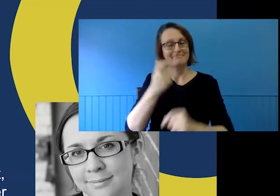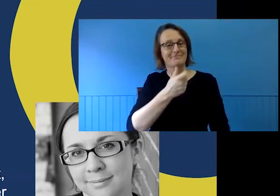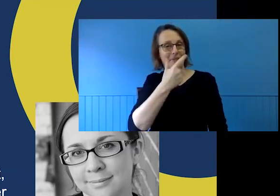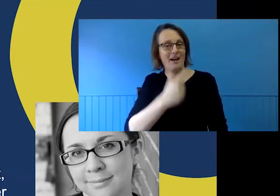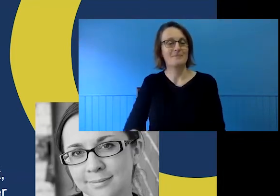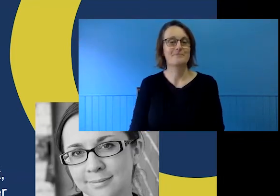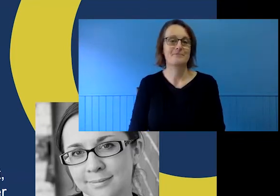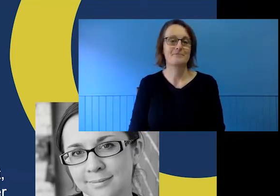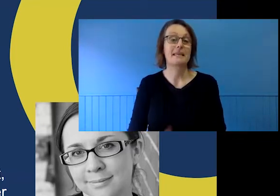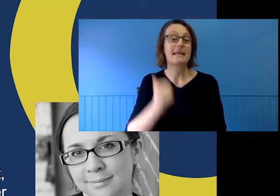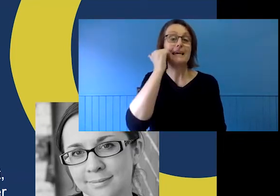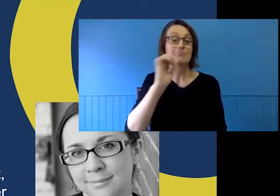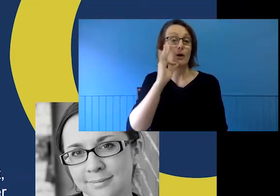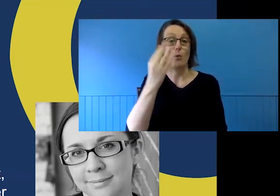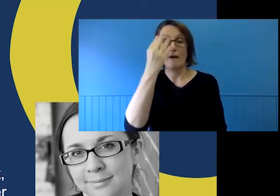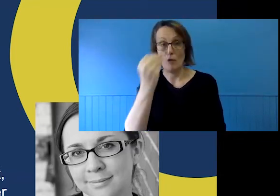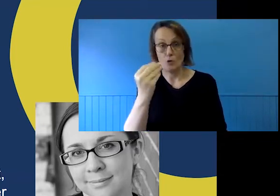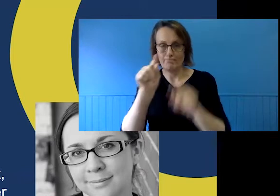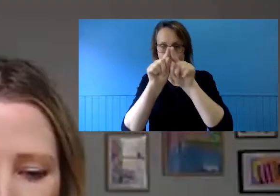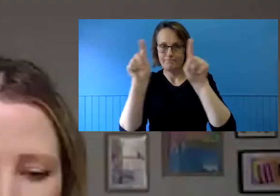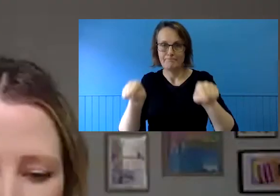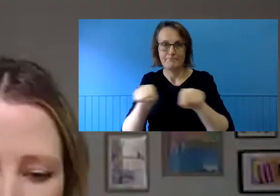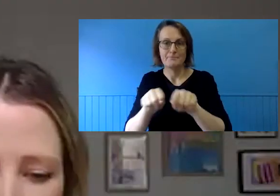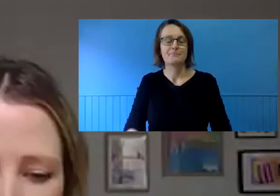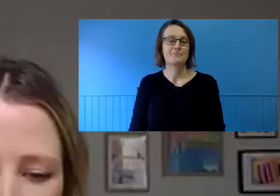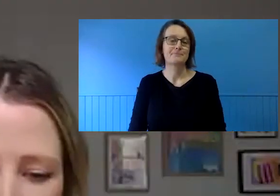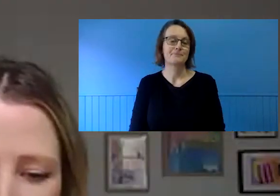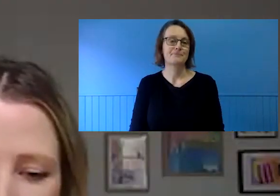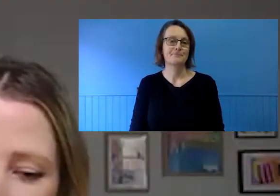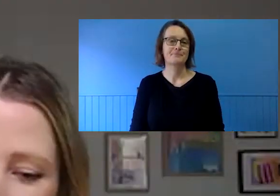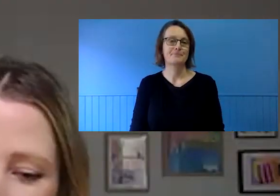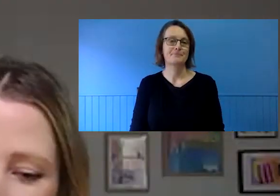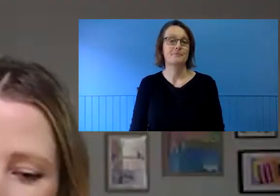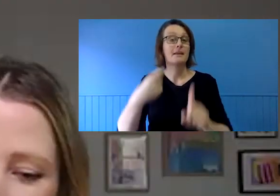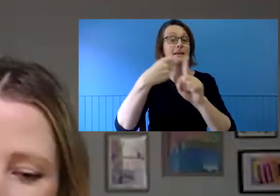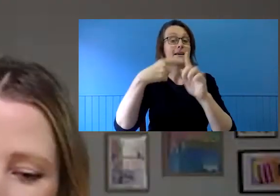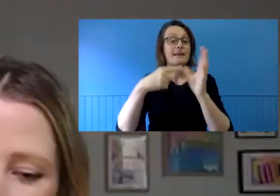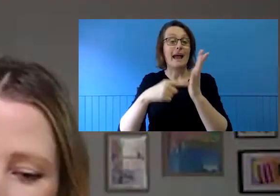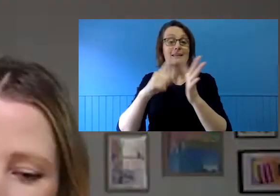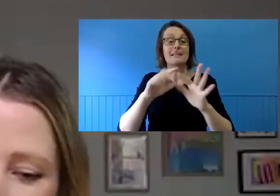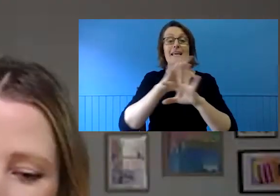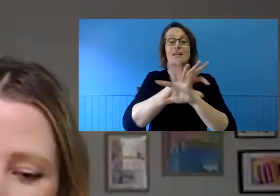shot in black and white. Kate is a non-profit and cultural consultant,